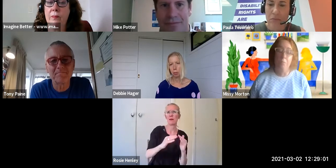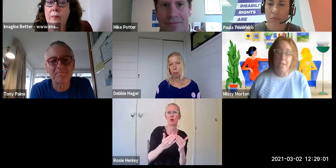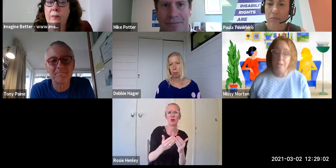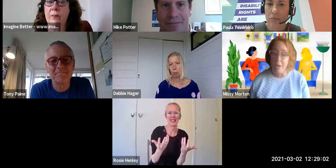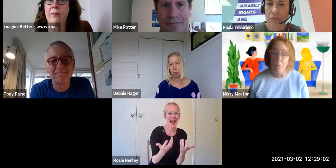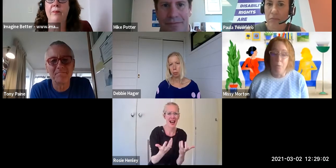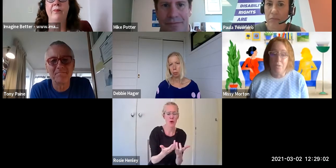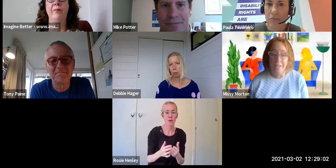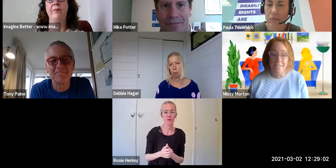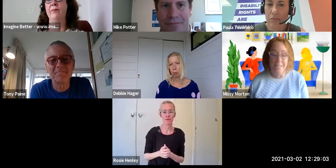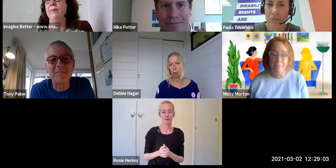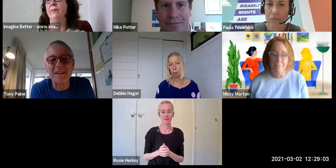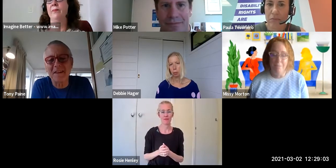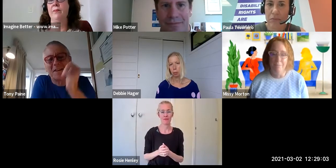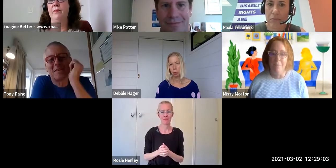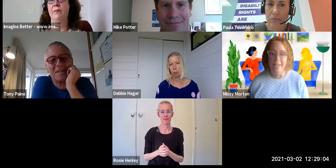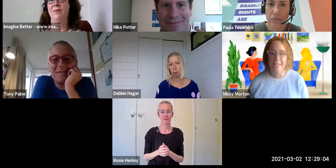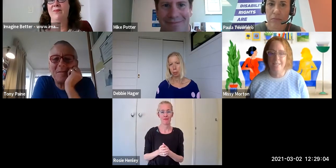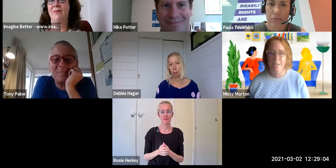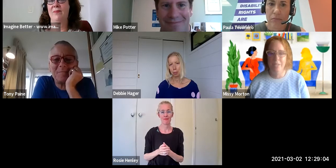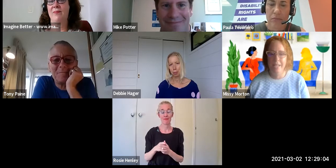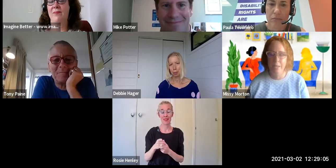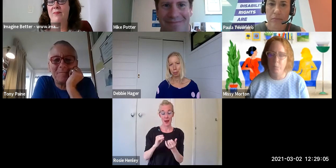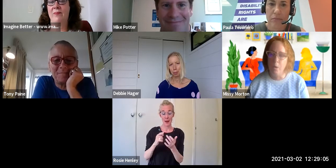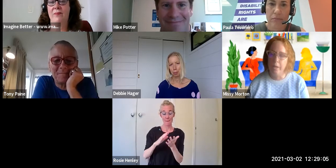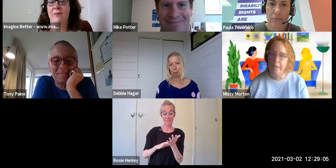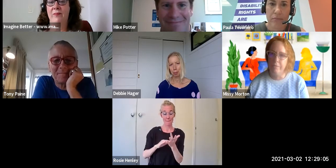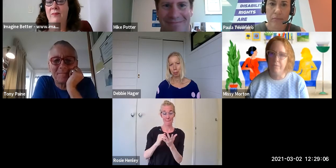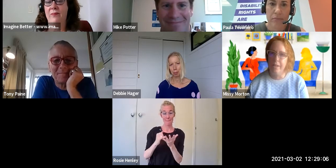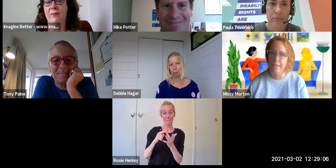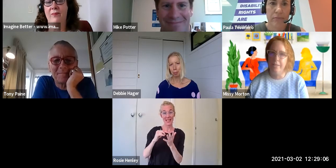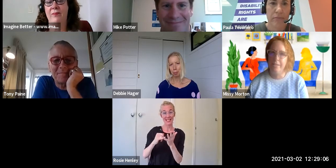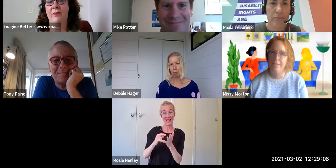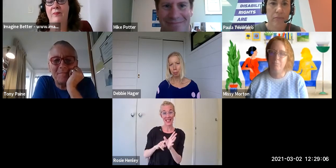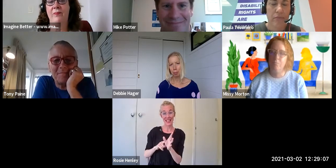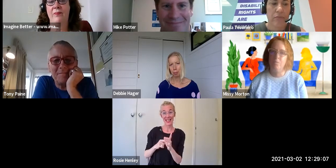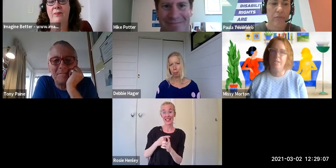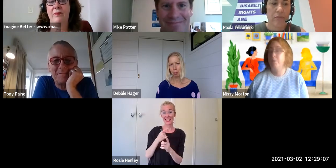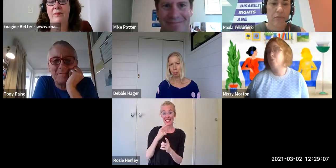[Missy Morton] I'm thinking about all the things that Mike and Debbie and Paula have said but I'll try